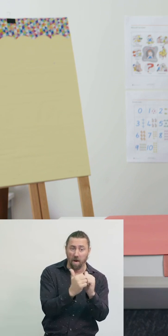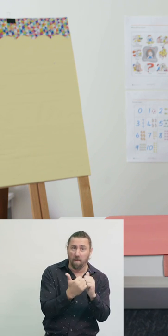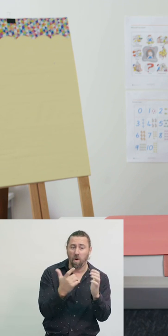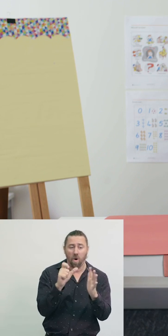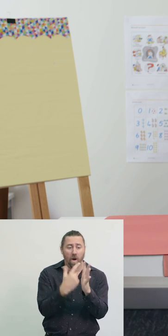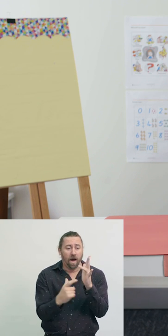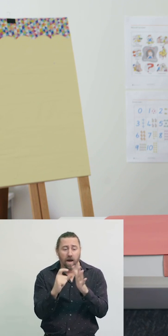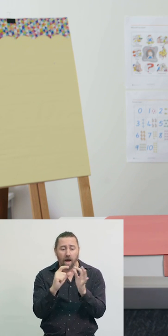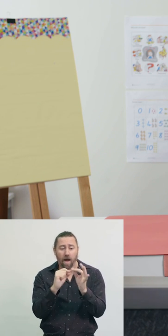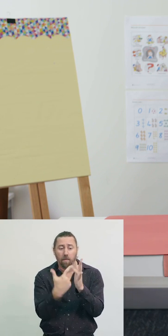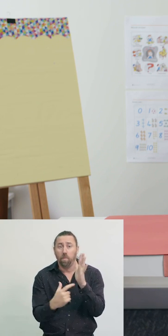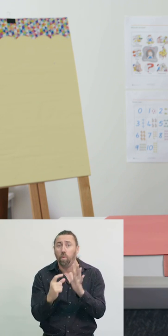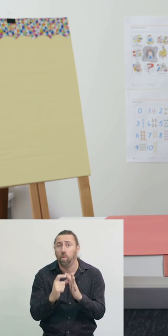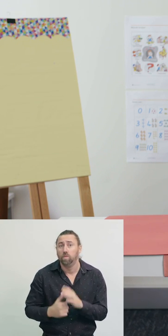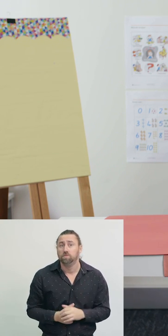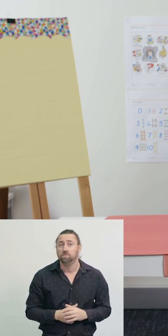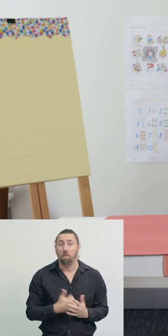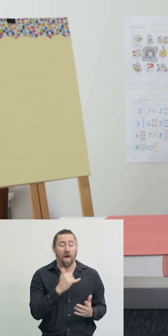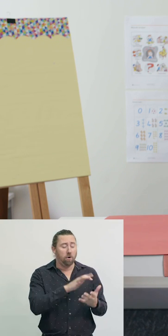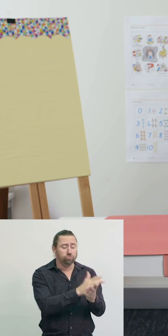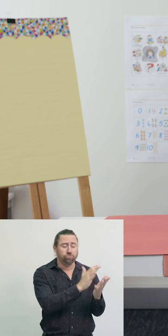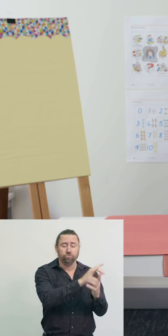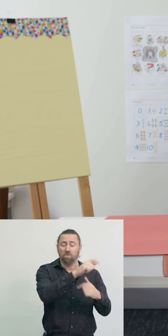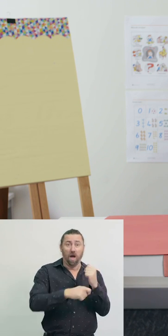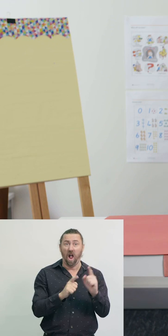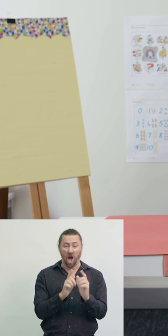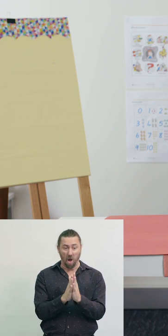It may come back as a book or a box.